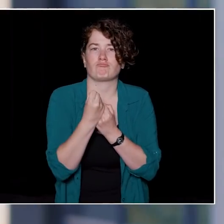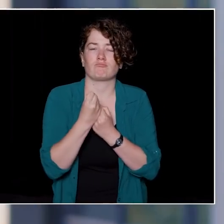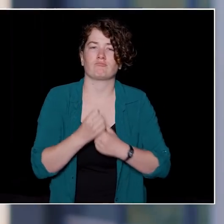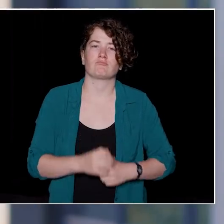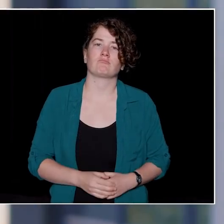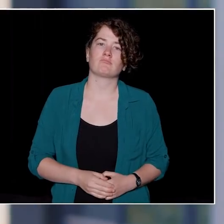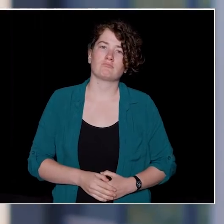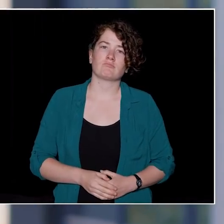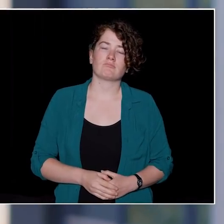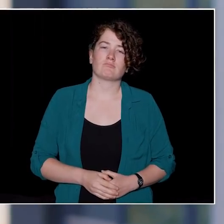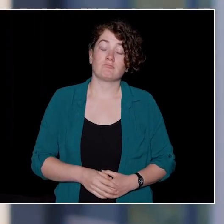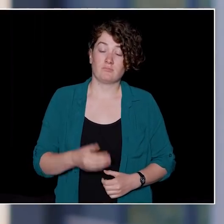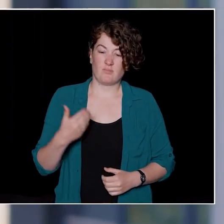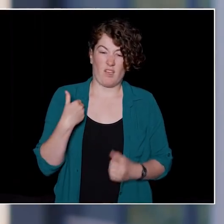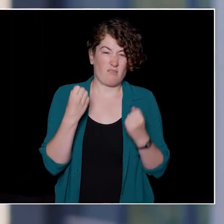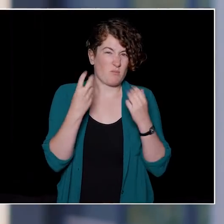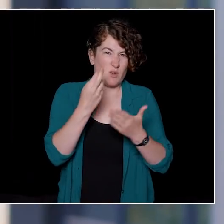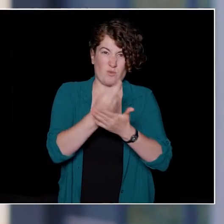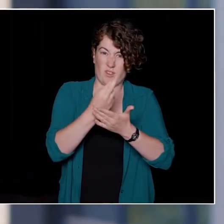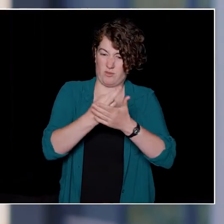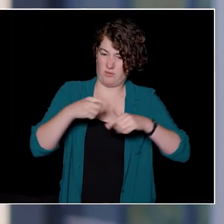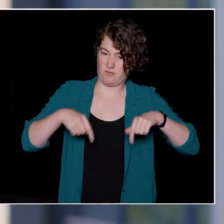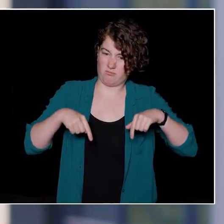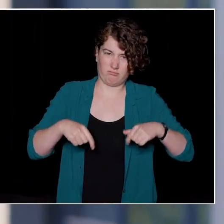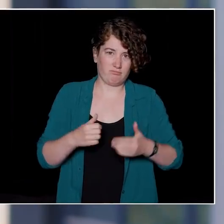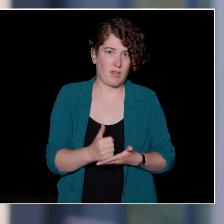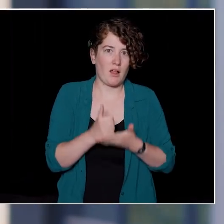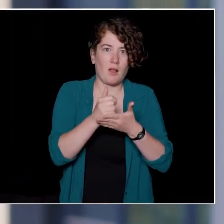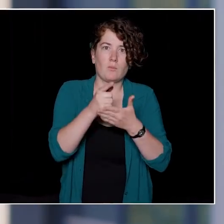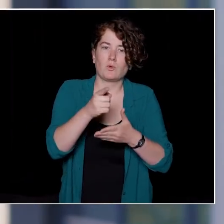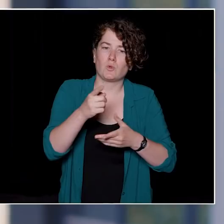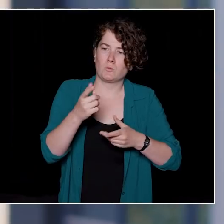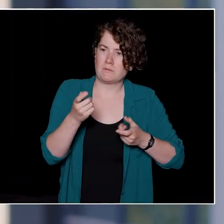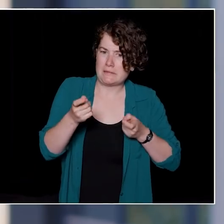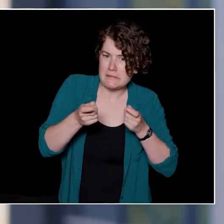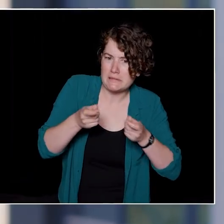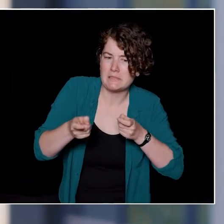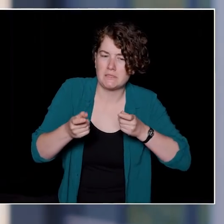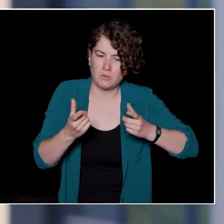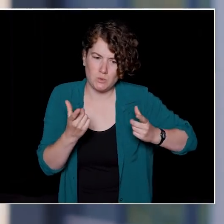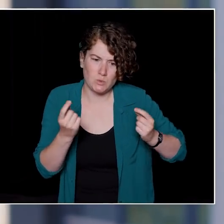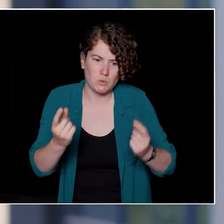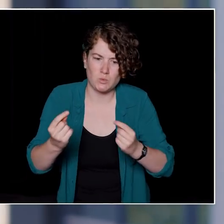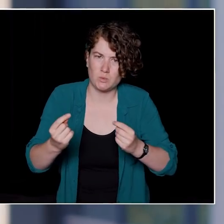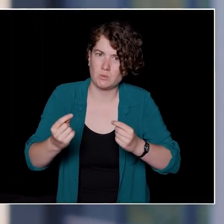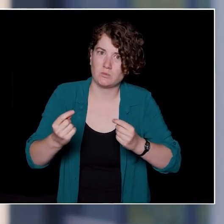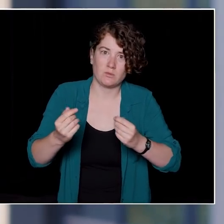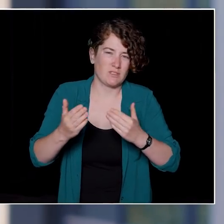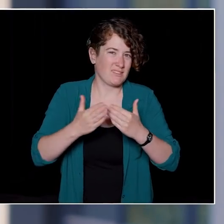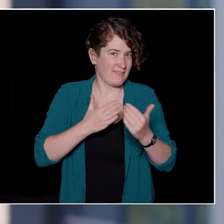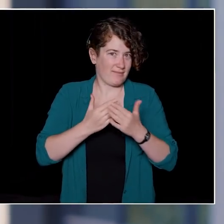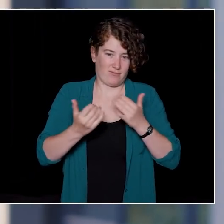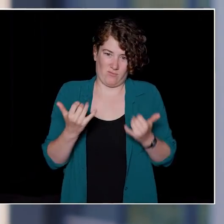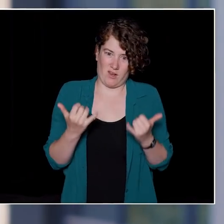There are many resources at UBC to help you cope and thrive even in these unprecedented times.